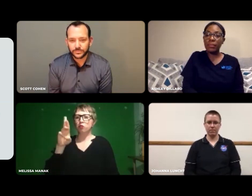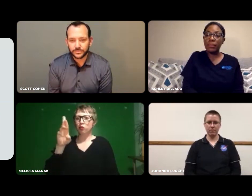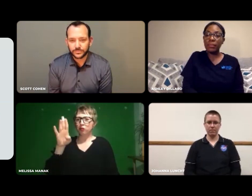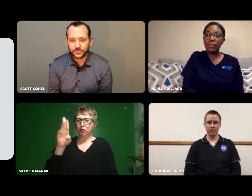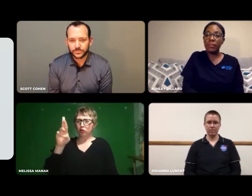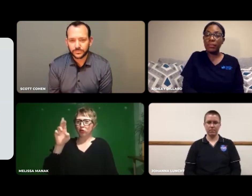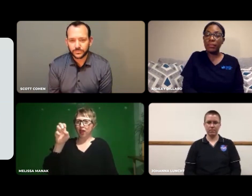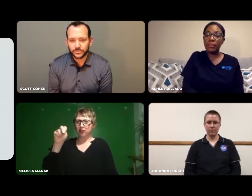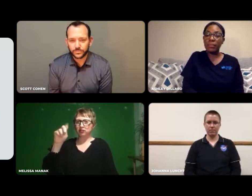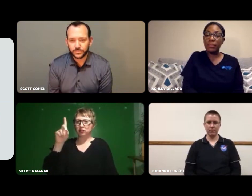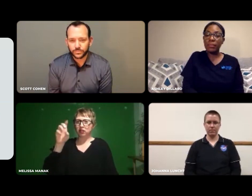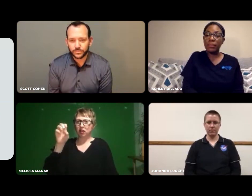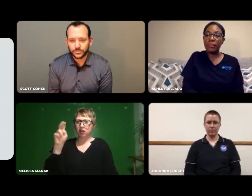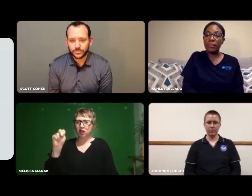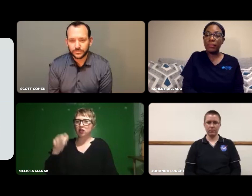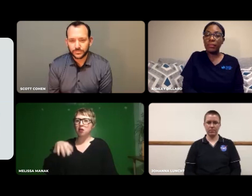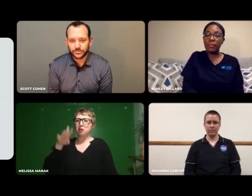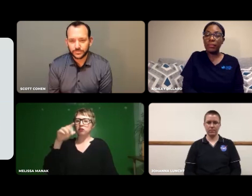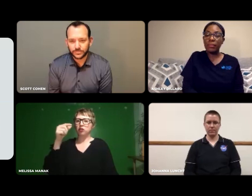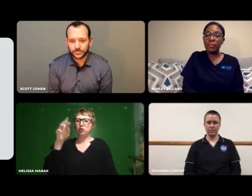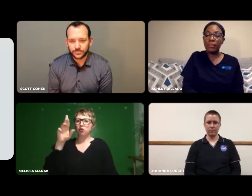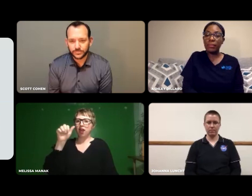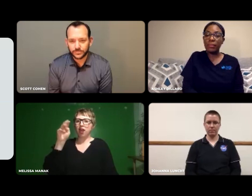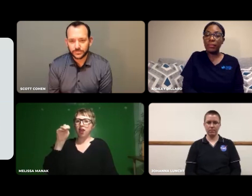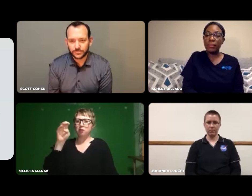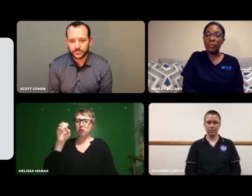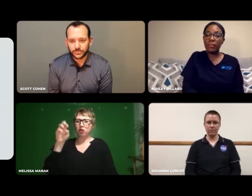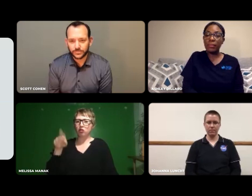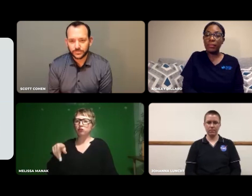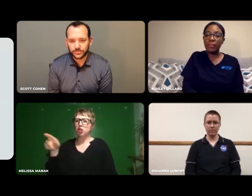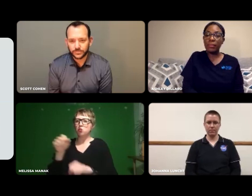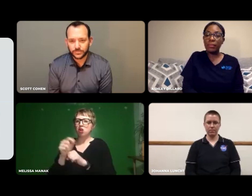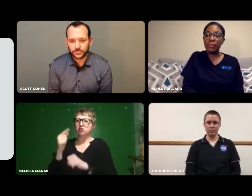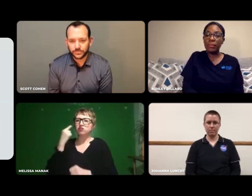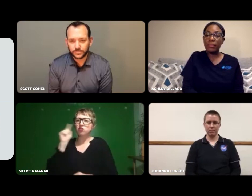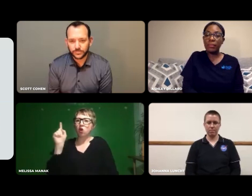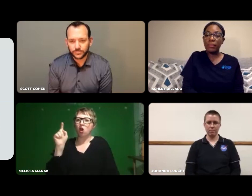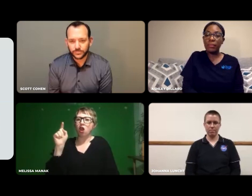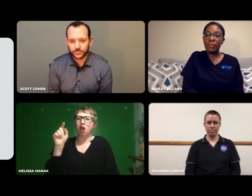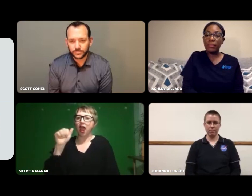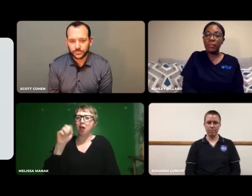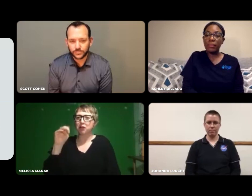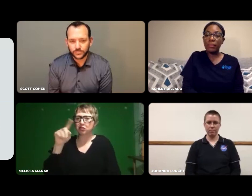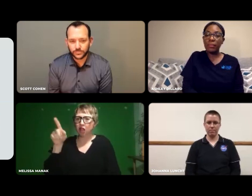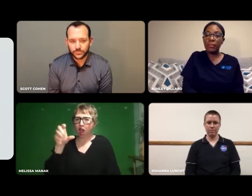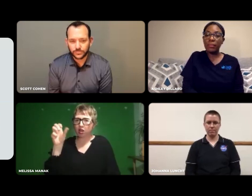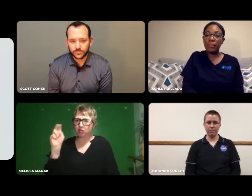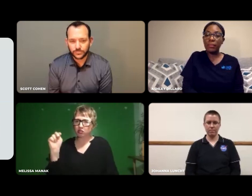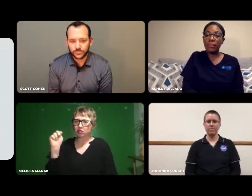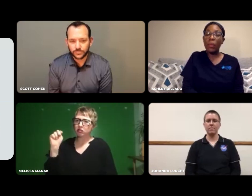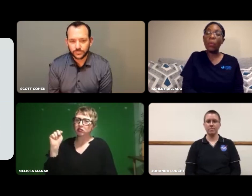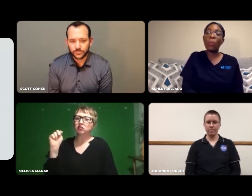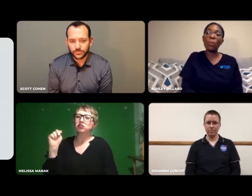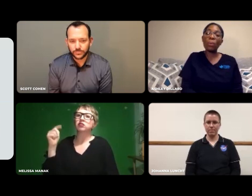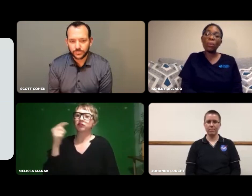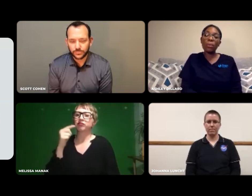his name is Brenden Grammar. He works for the company, Amazon.